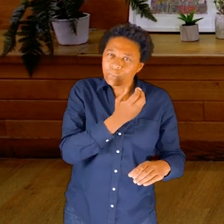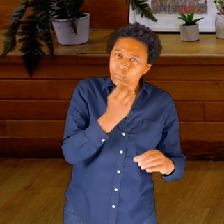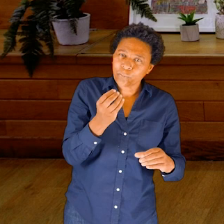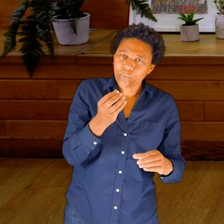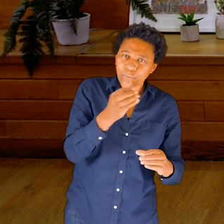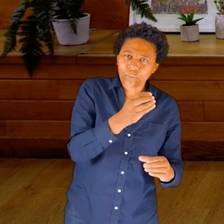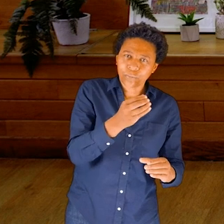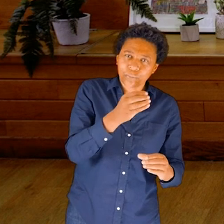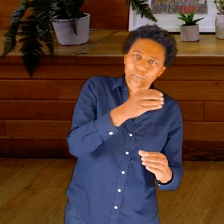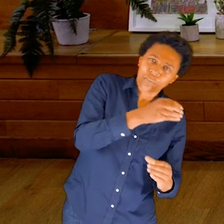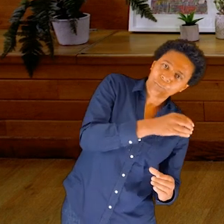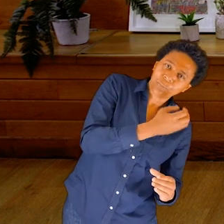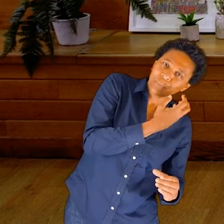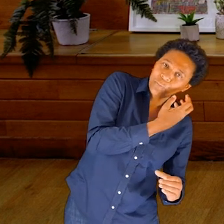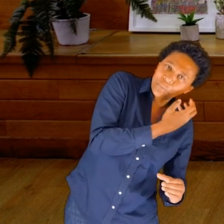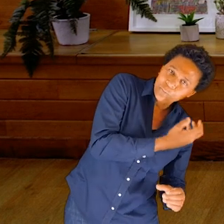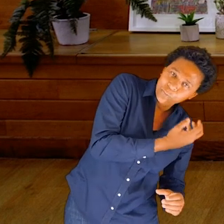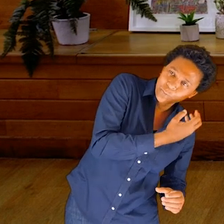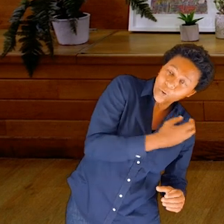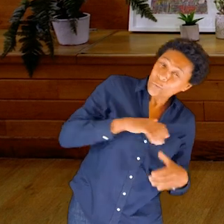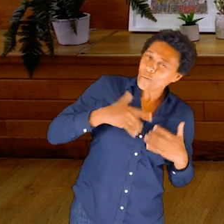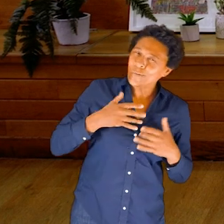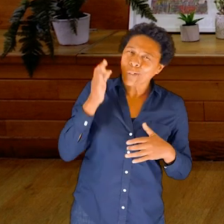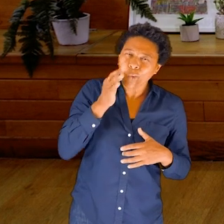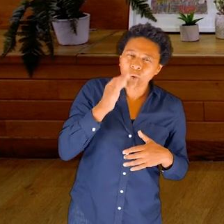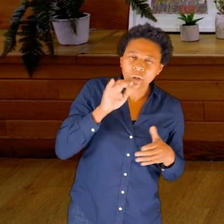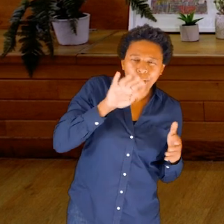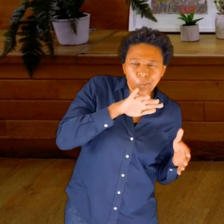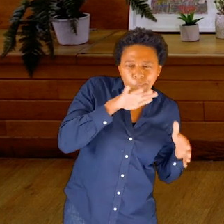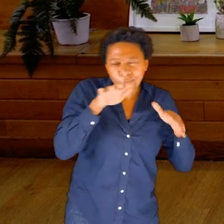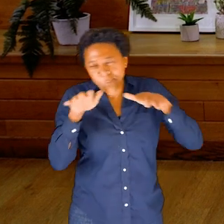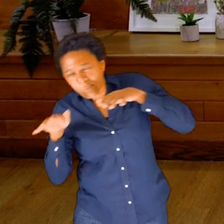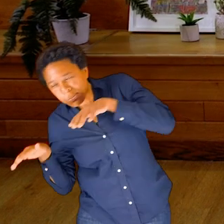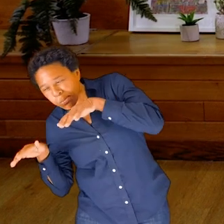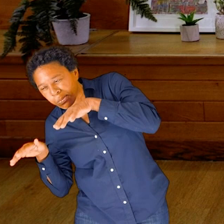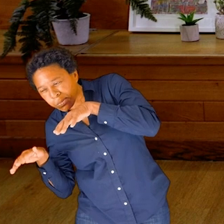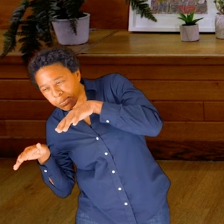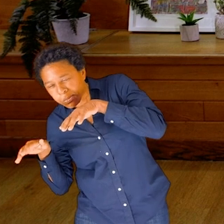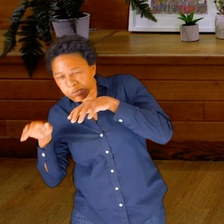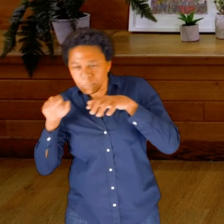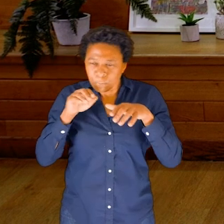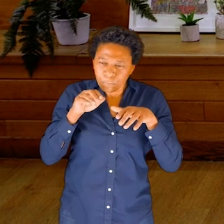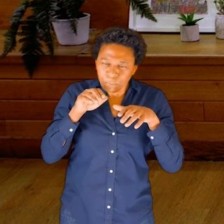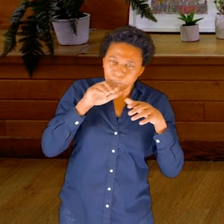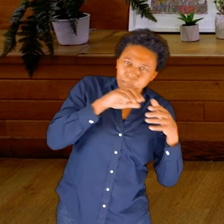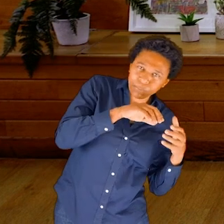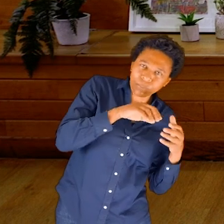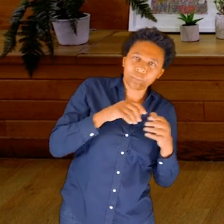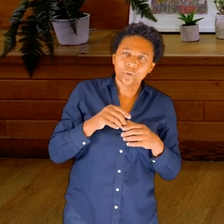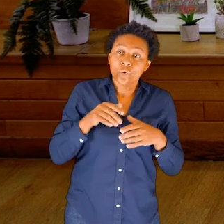So if I turn my head to the side, my cheek will fill with water.